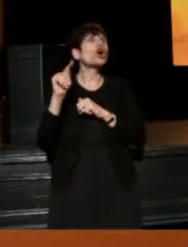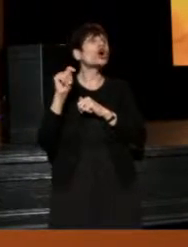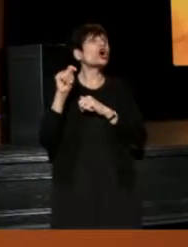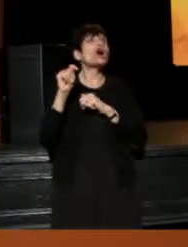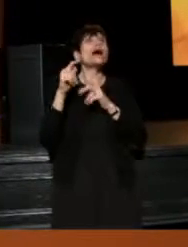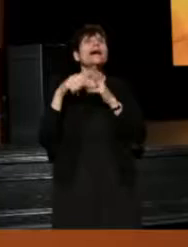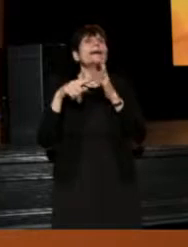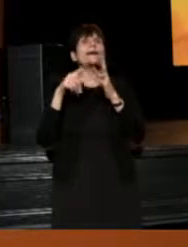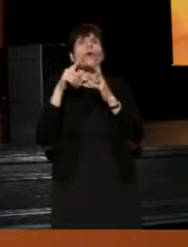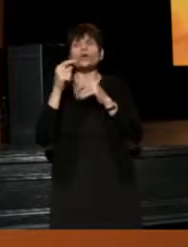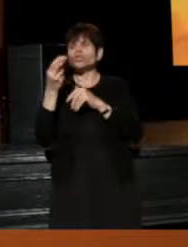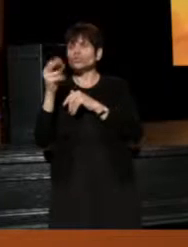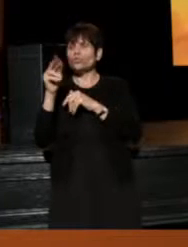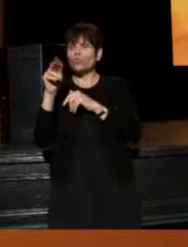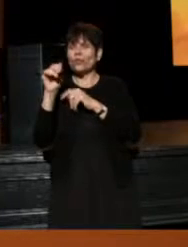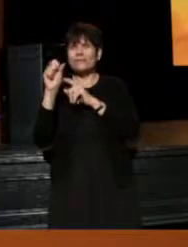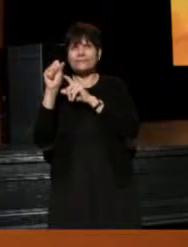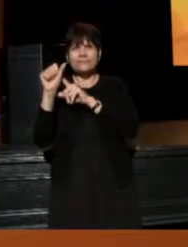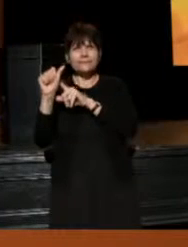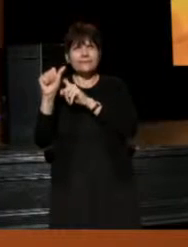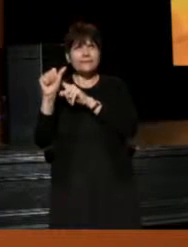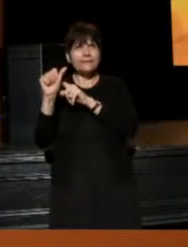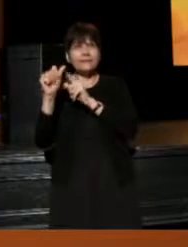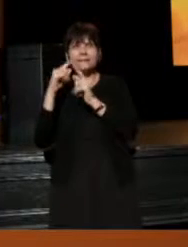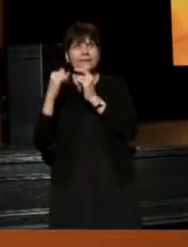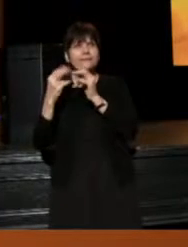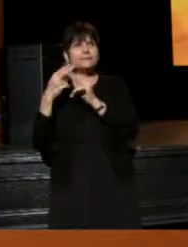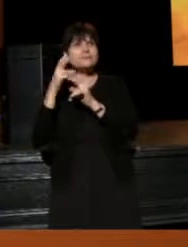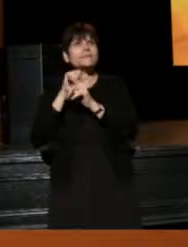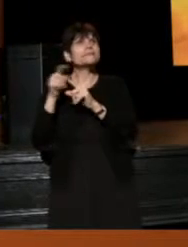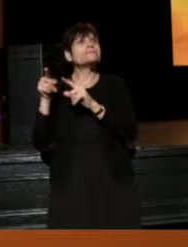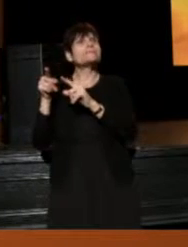So, the idea is to offer the new plays